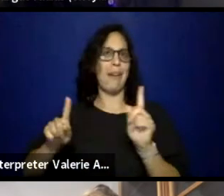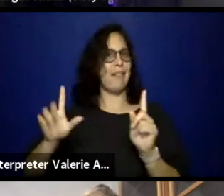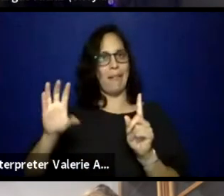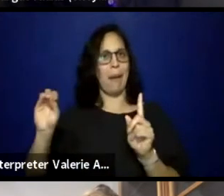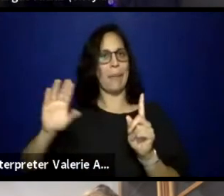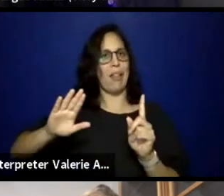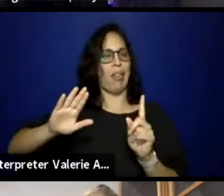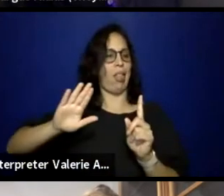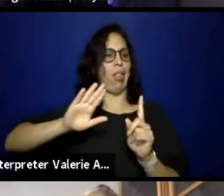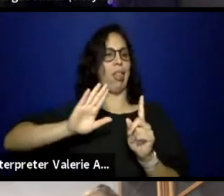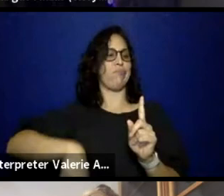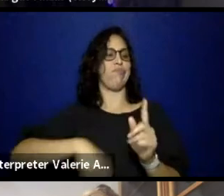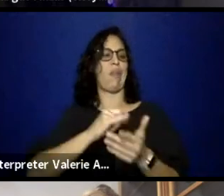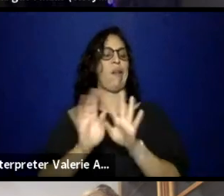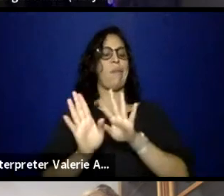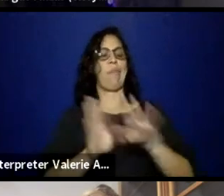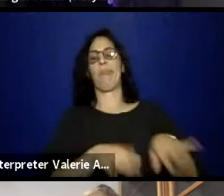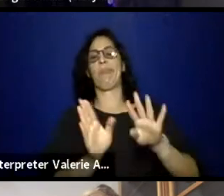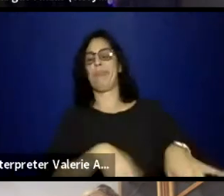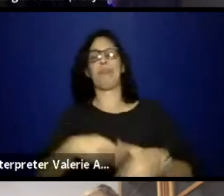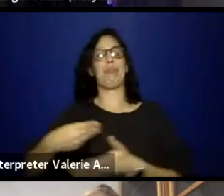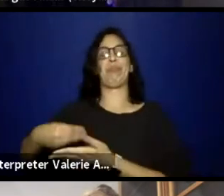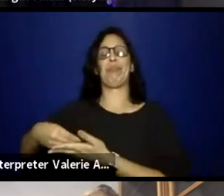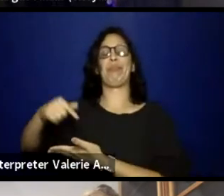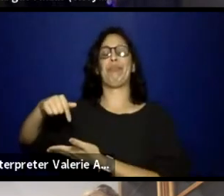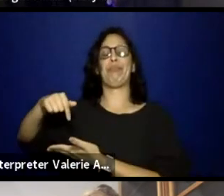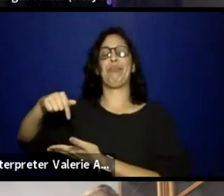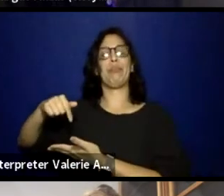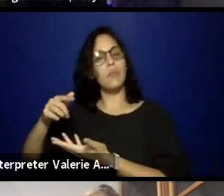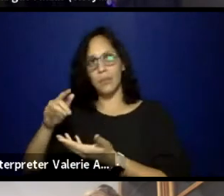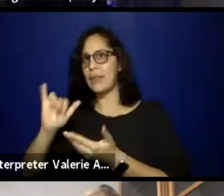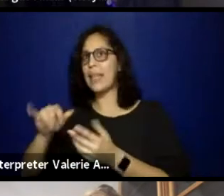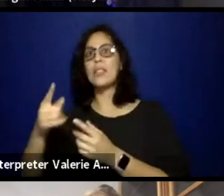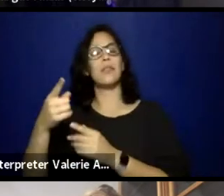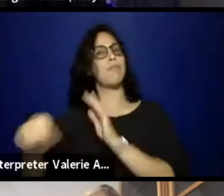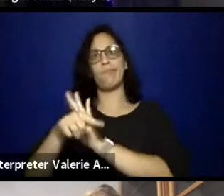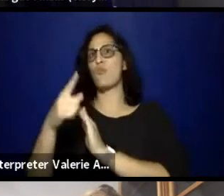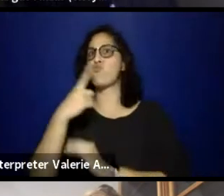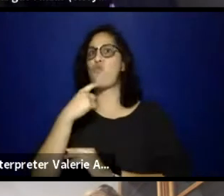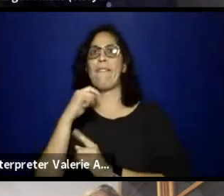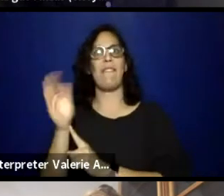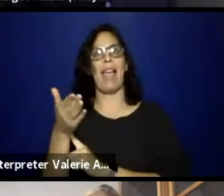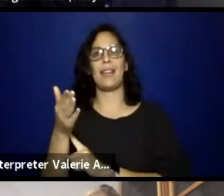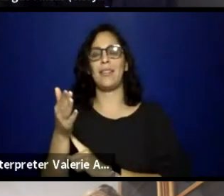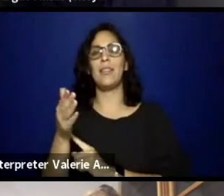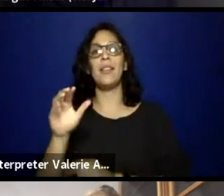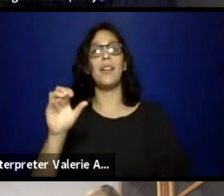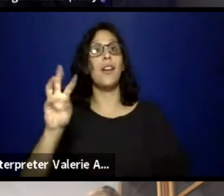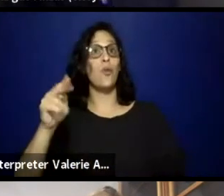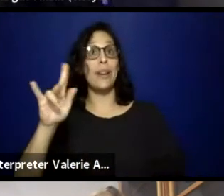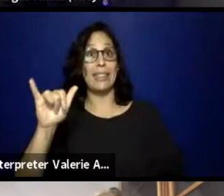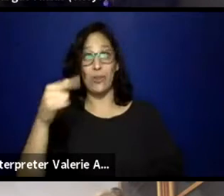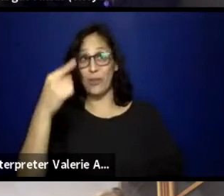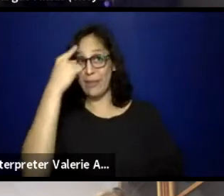that's a red flag. Right. Do you think it's a time to have a deeper discussion with those companies?